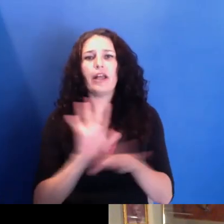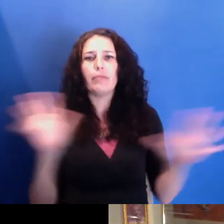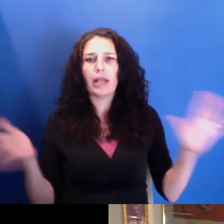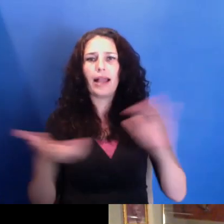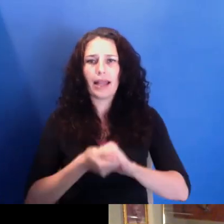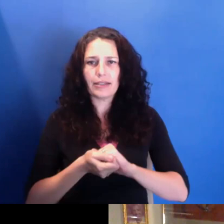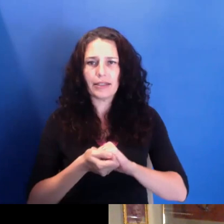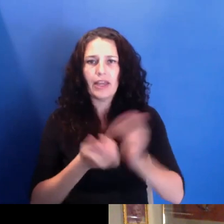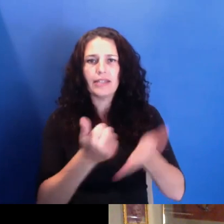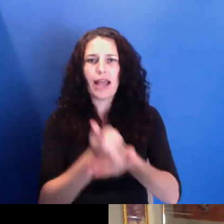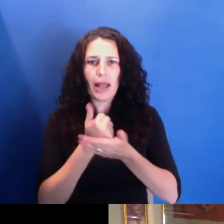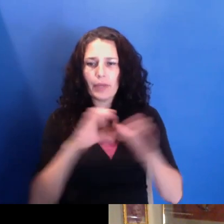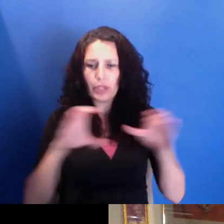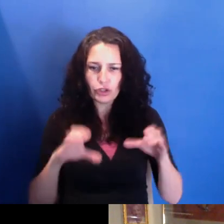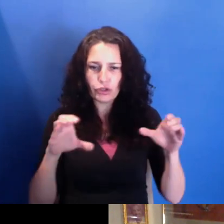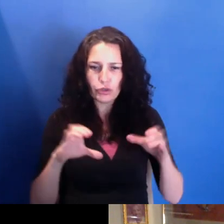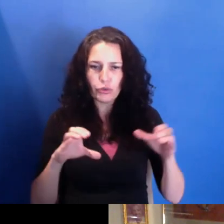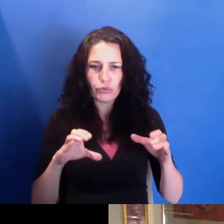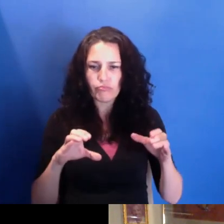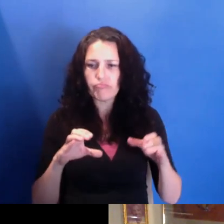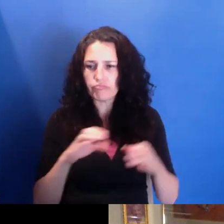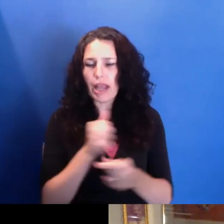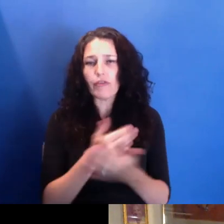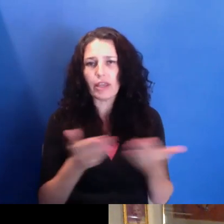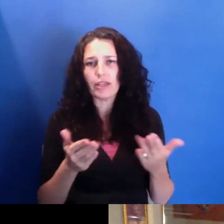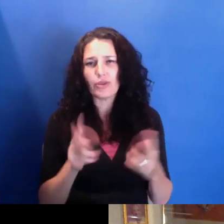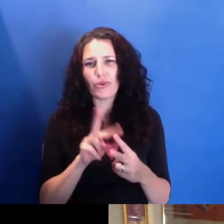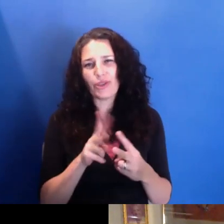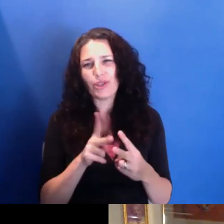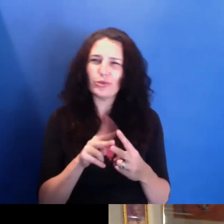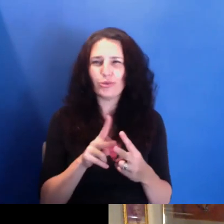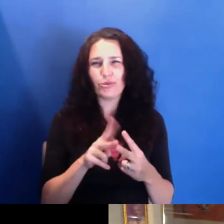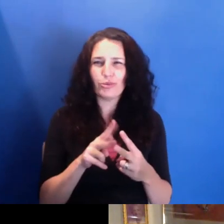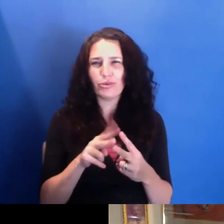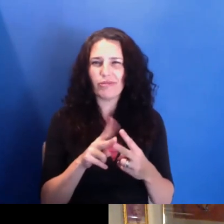things on my plate right now. What about-- what about you?